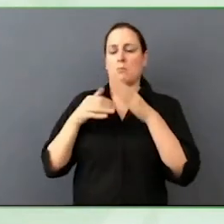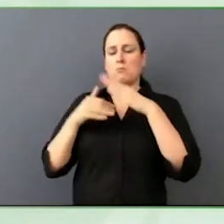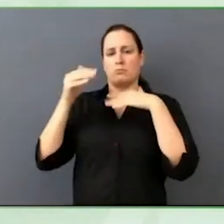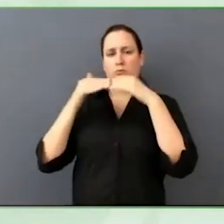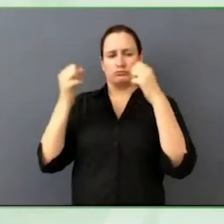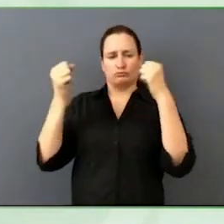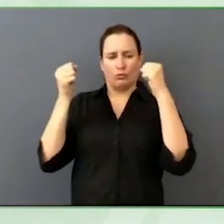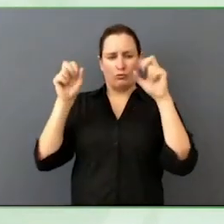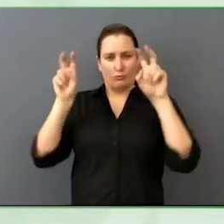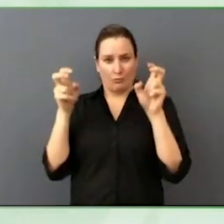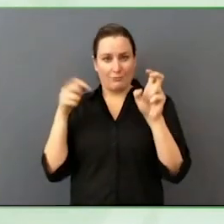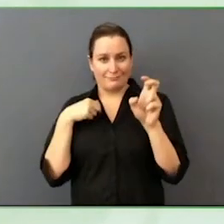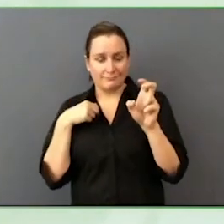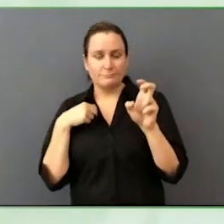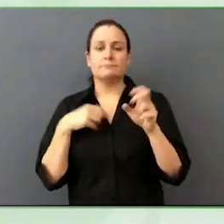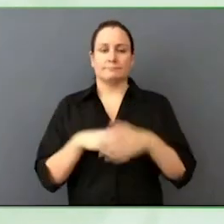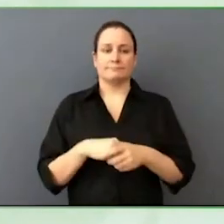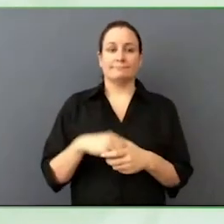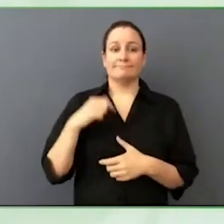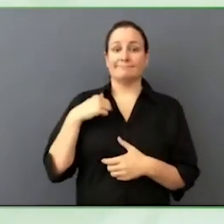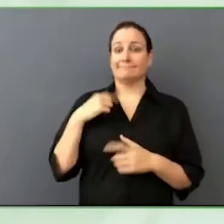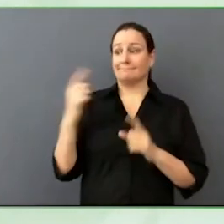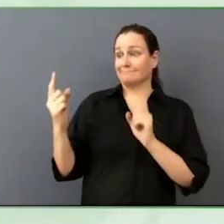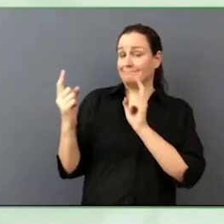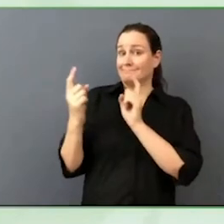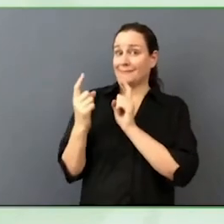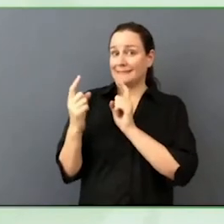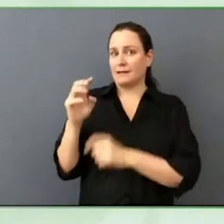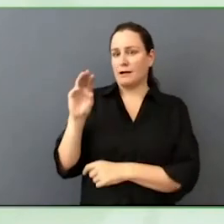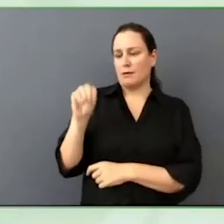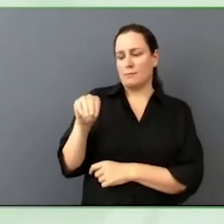I met Mary at a conference a few weeks ago and she blew me away.